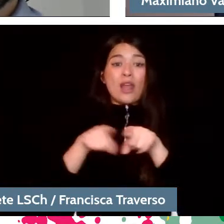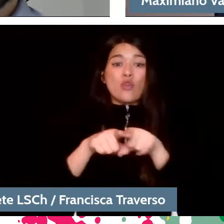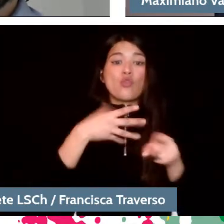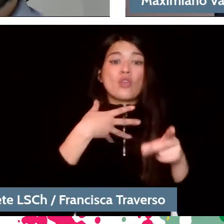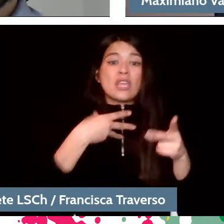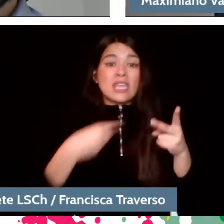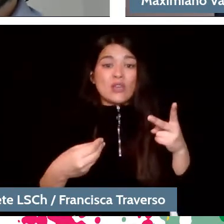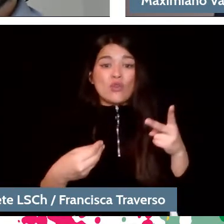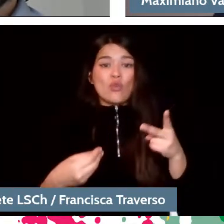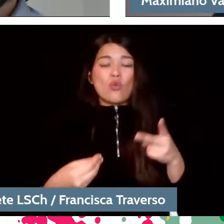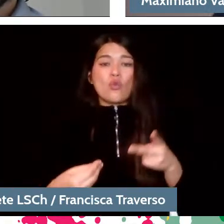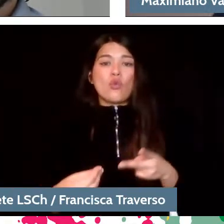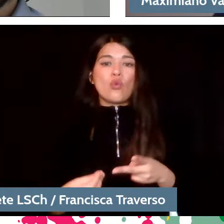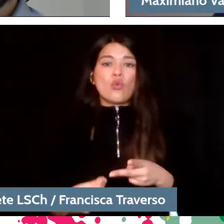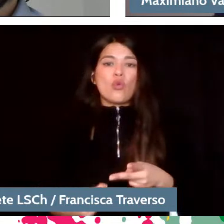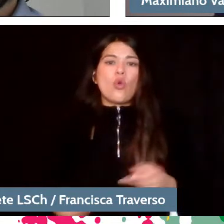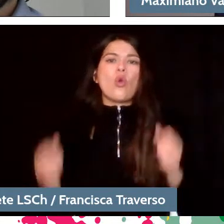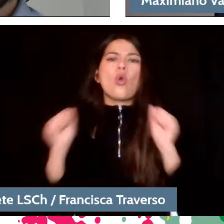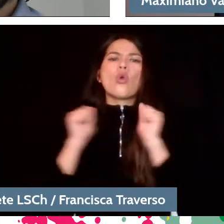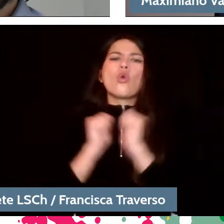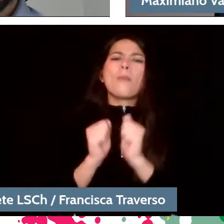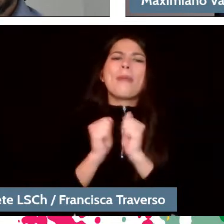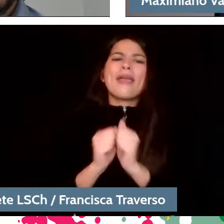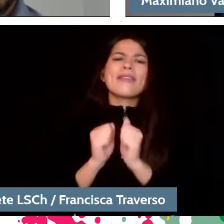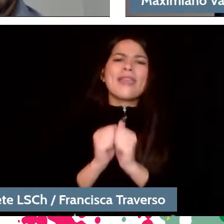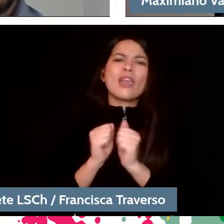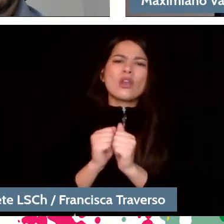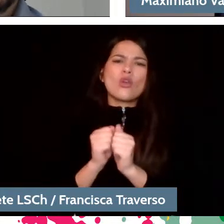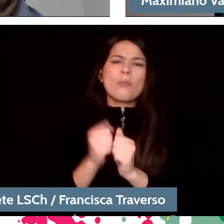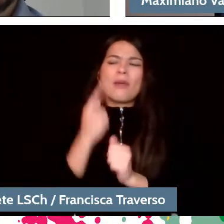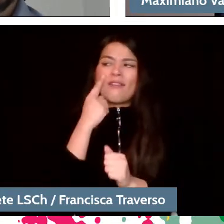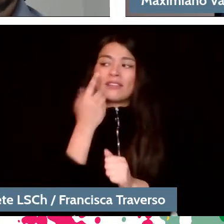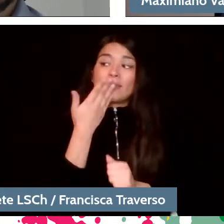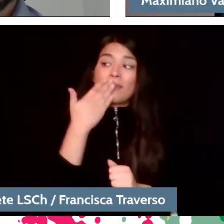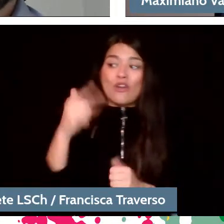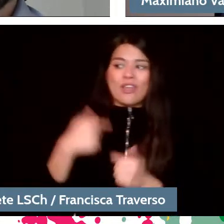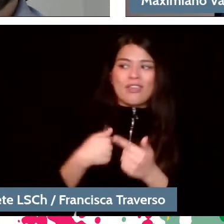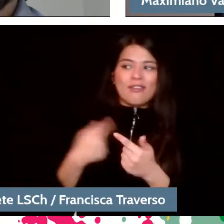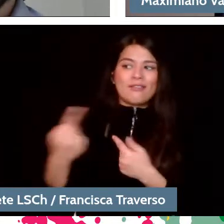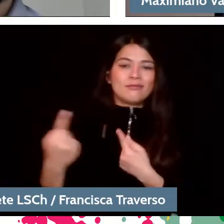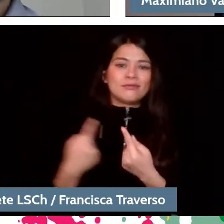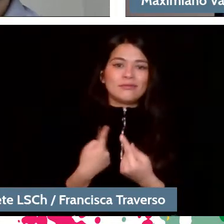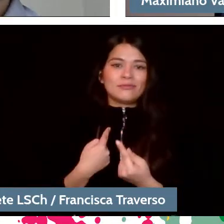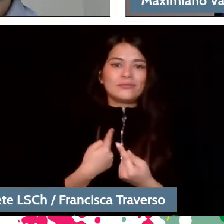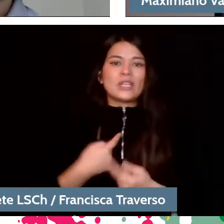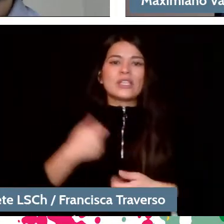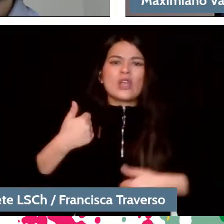or simply the fellow who plays to see if he plays better than me or not. And a very healthy competition was generated,